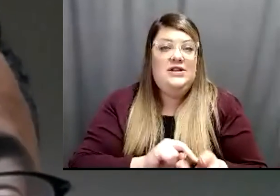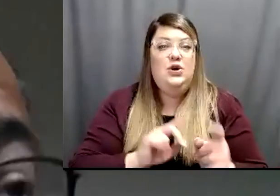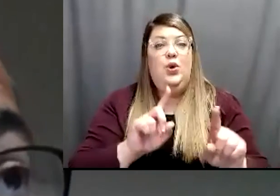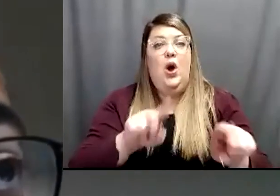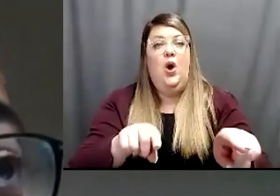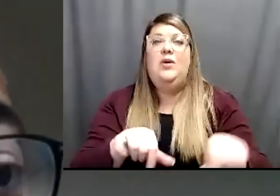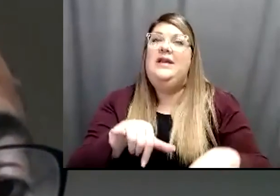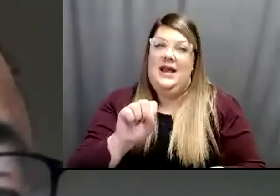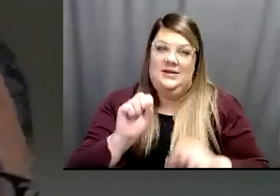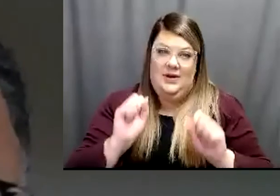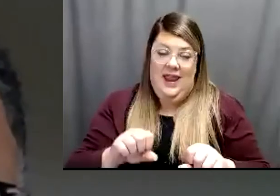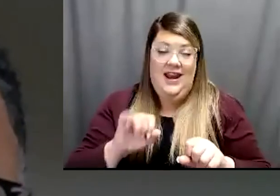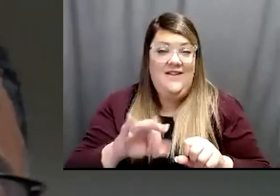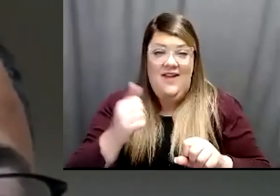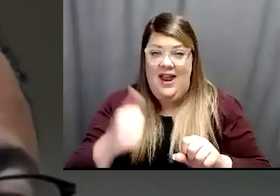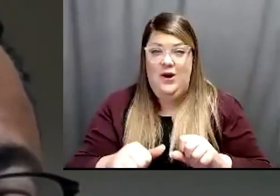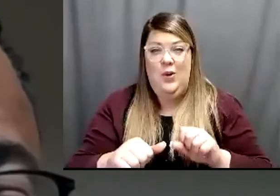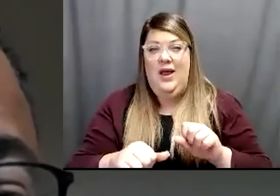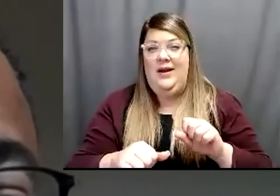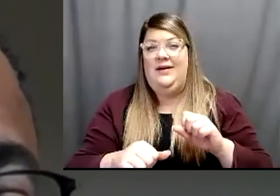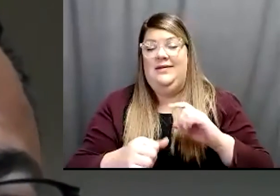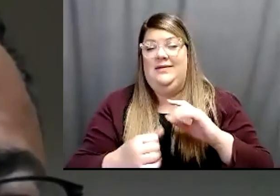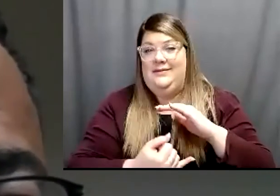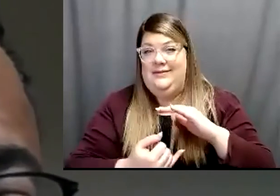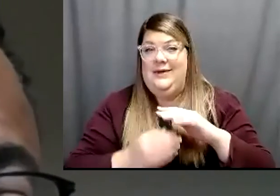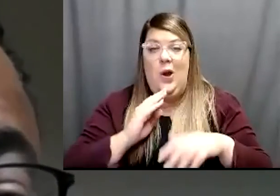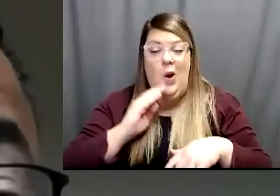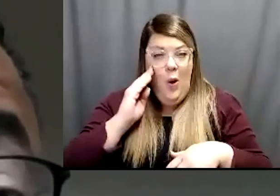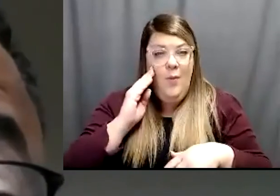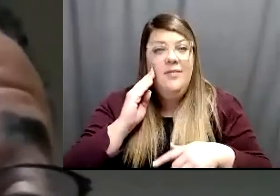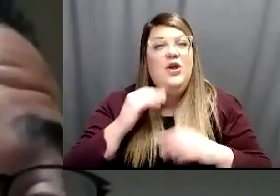is homebound then please again I'll put my email you can email me and we can arrange it and it's